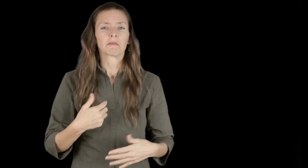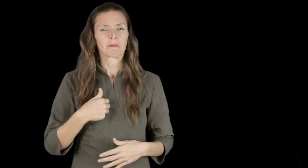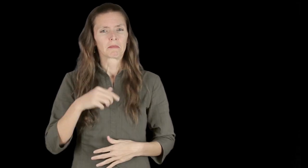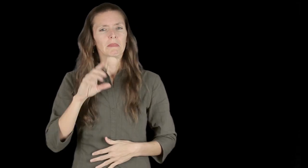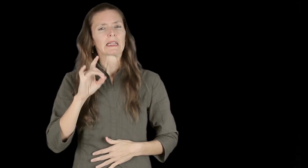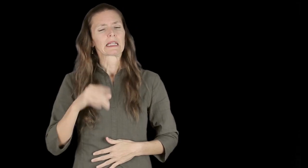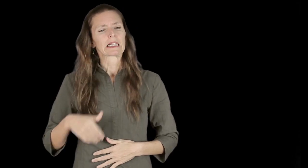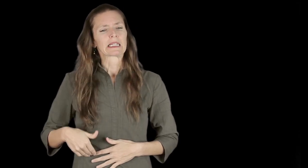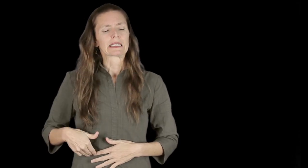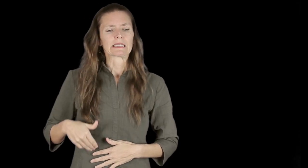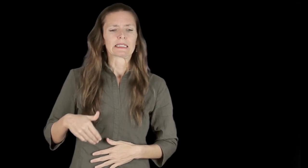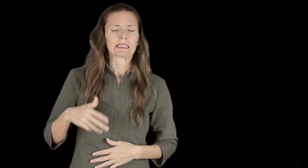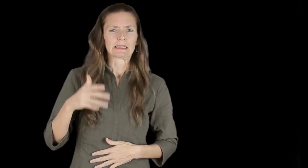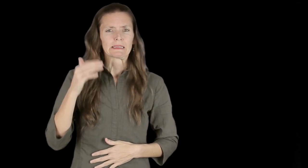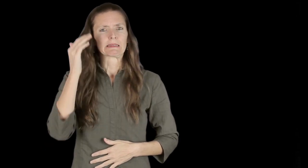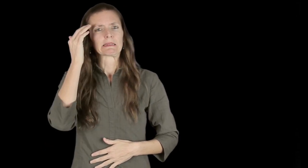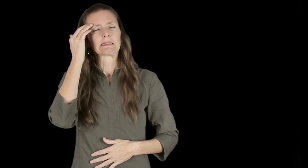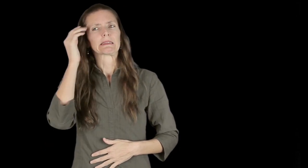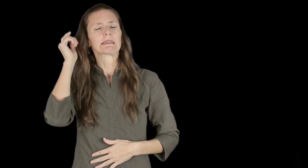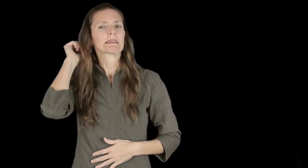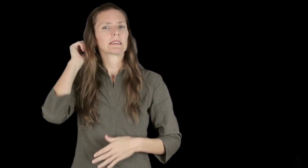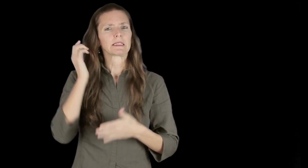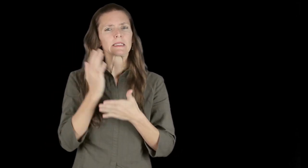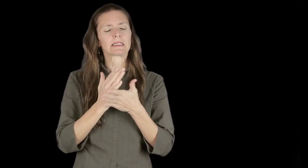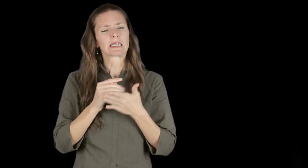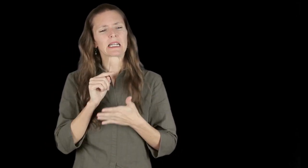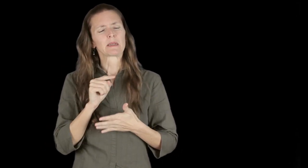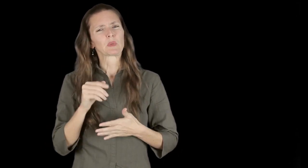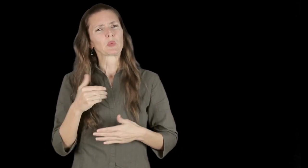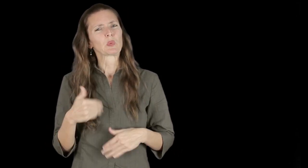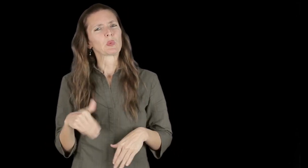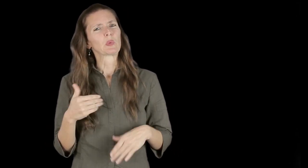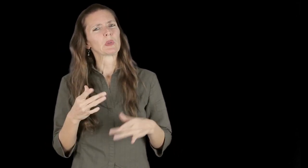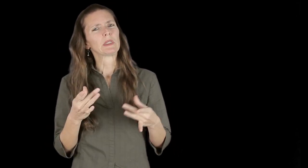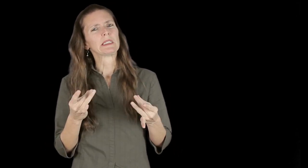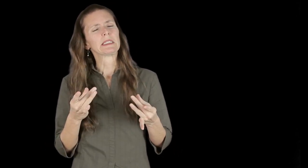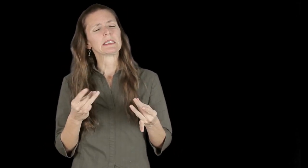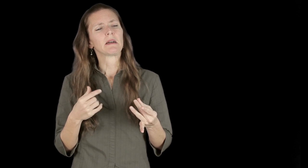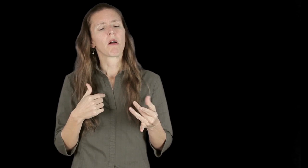I admittedly did have some intuitive feelings that some of the content was rather sticky, but I still moved forward with publishing the footage.